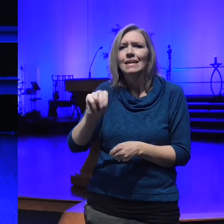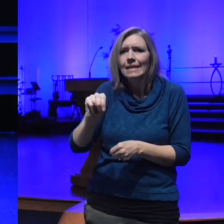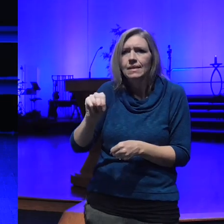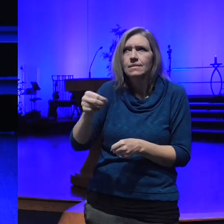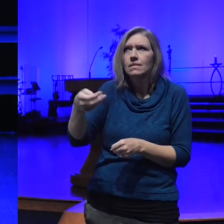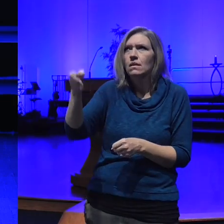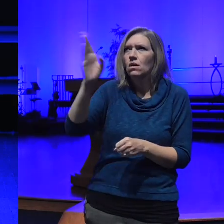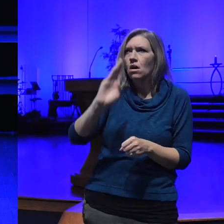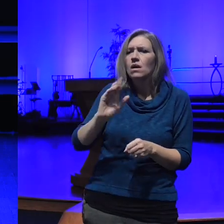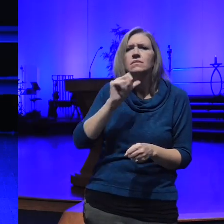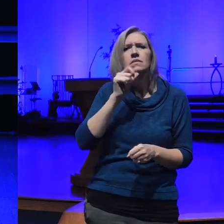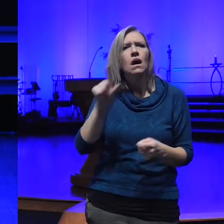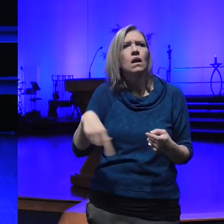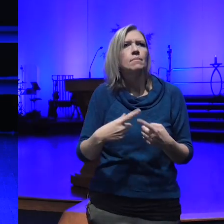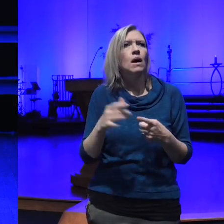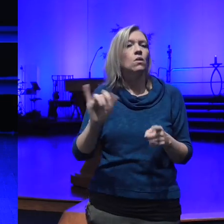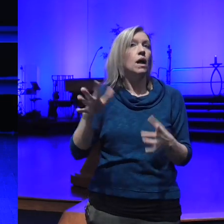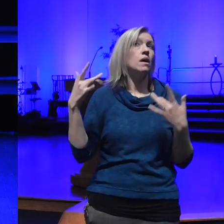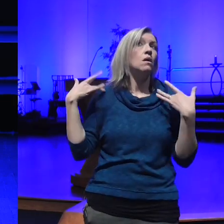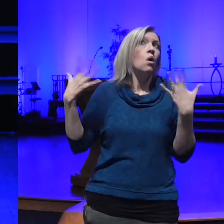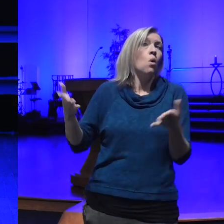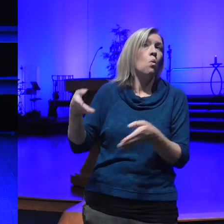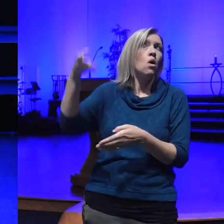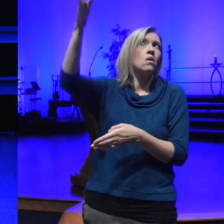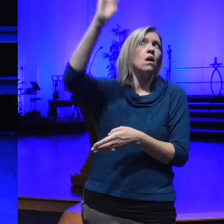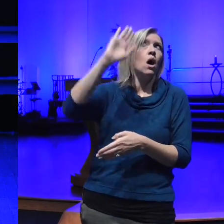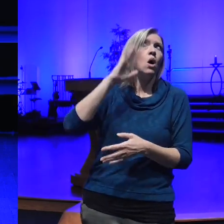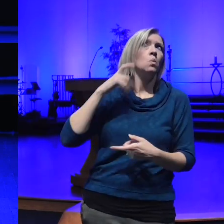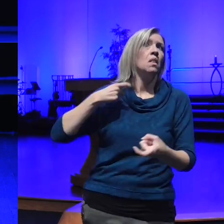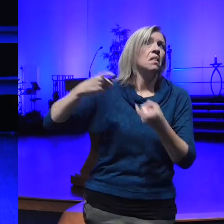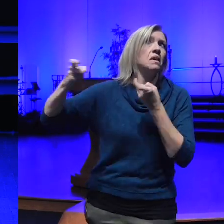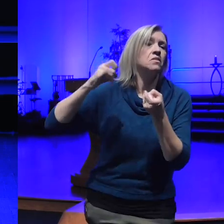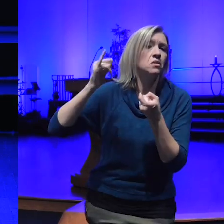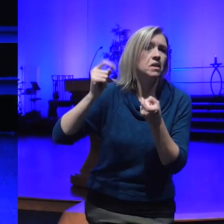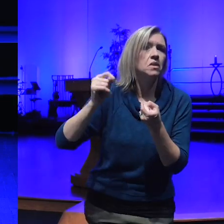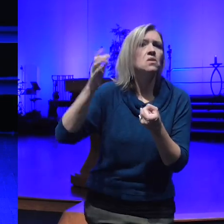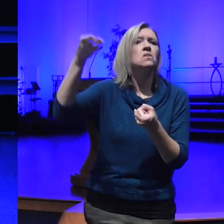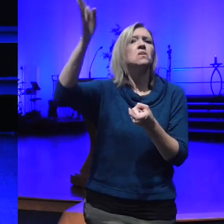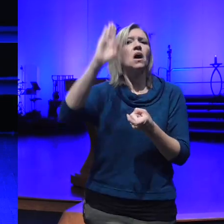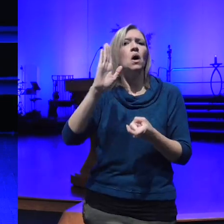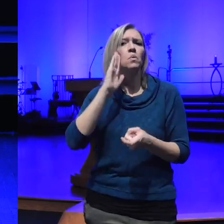will handle it all God will make sure the right person is the next president God will make sure